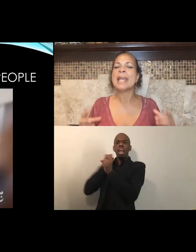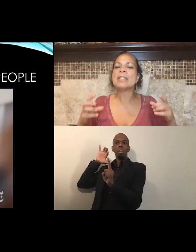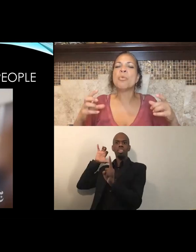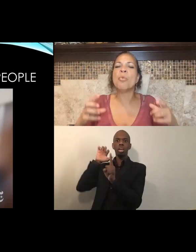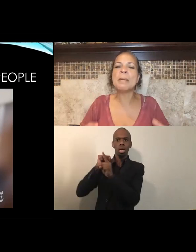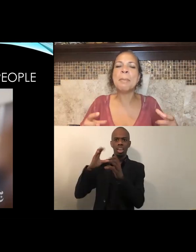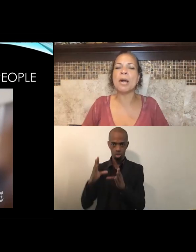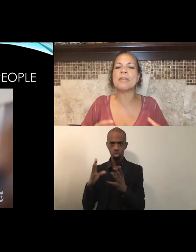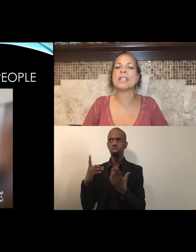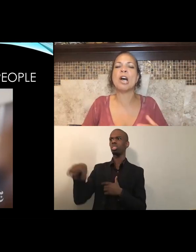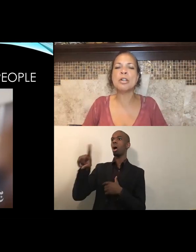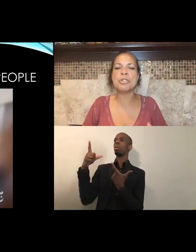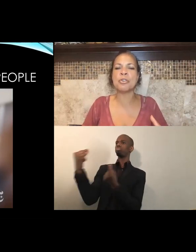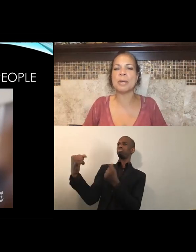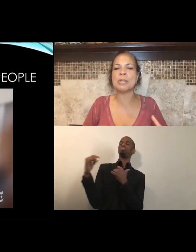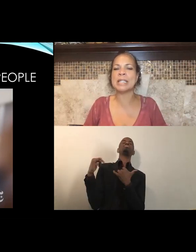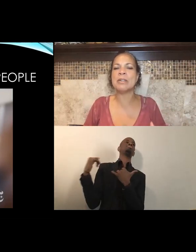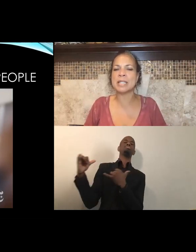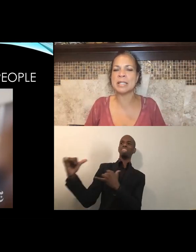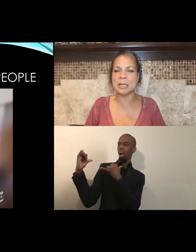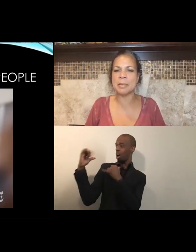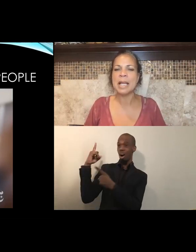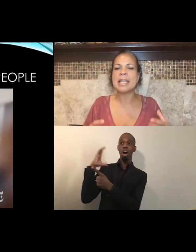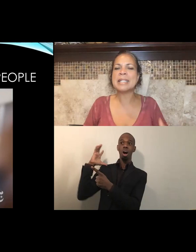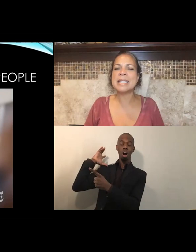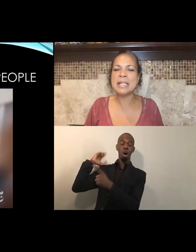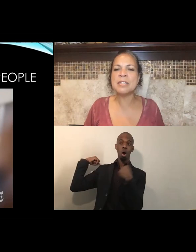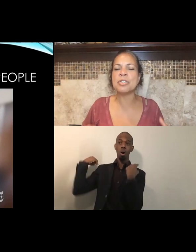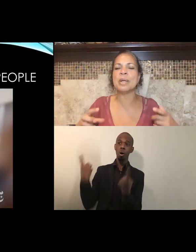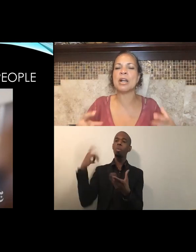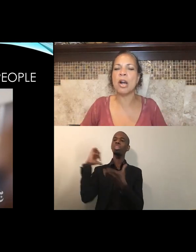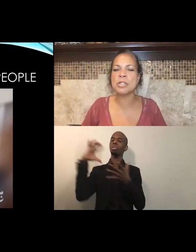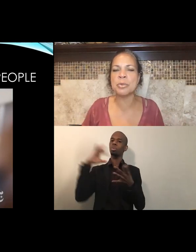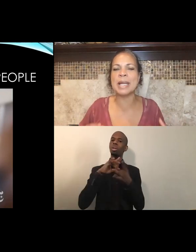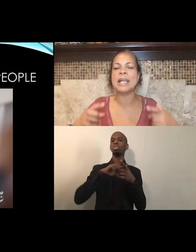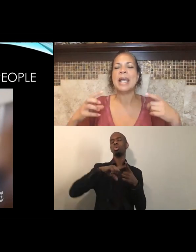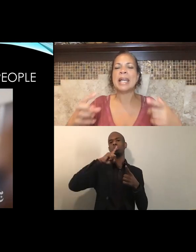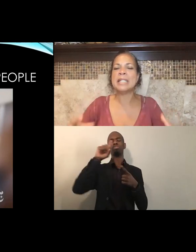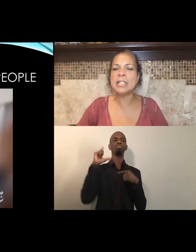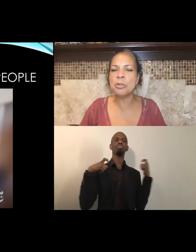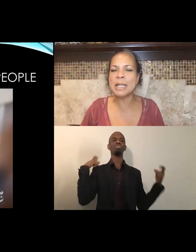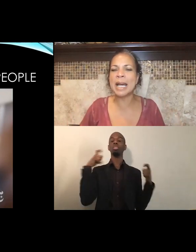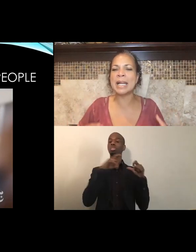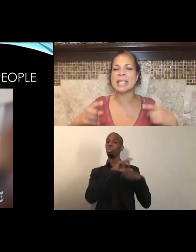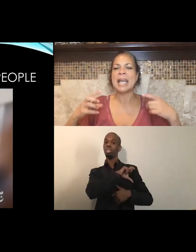it's one part of a larger criminal legal system, that seeks to incarcerate and de-humanize,